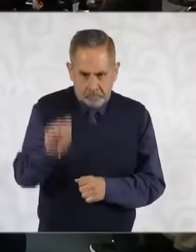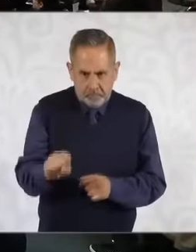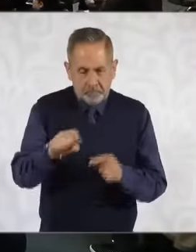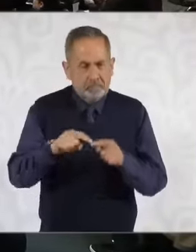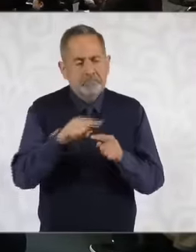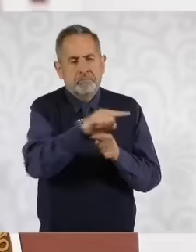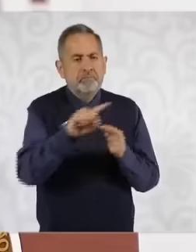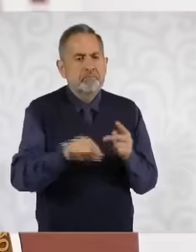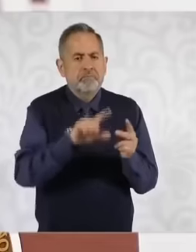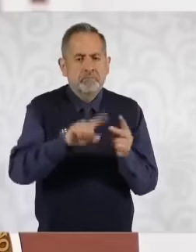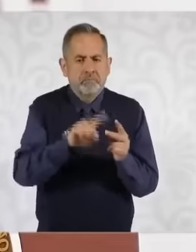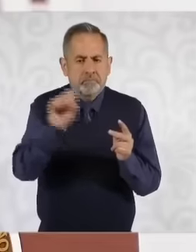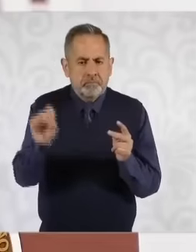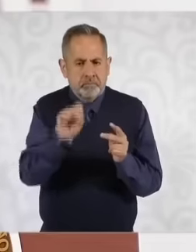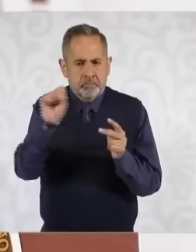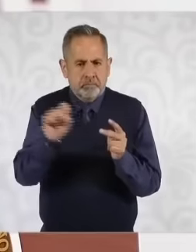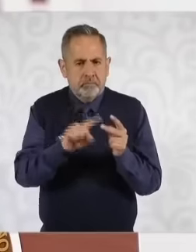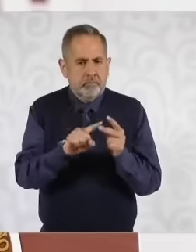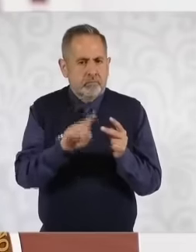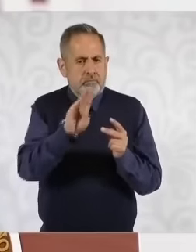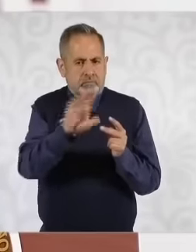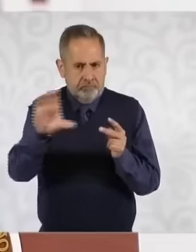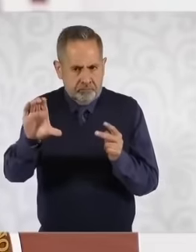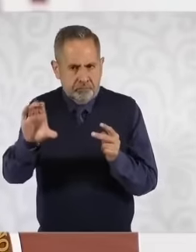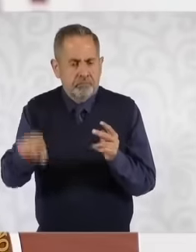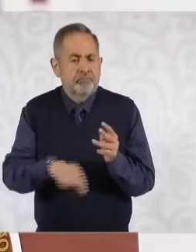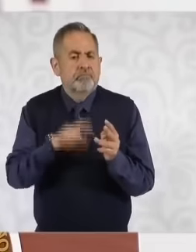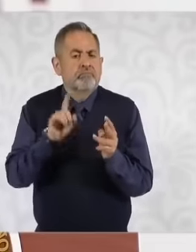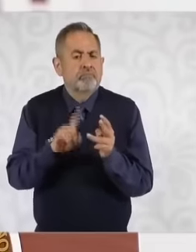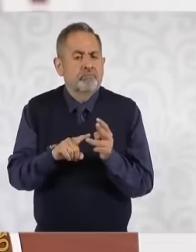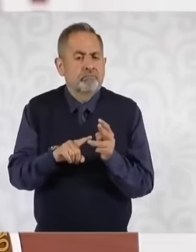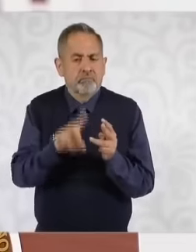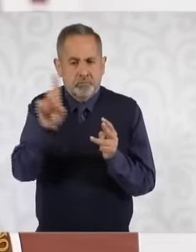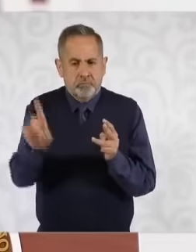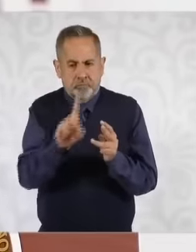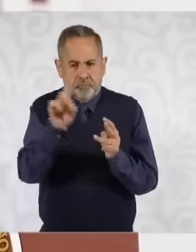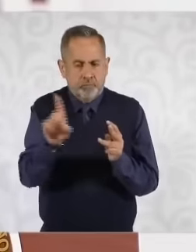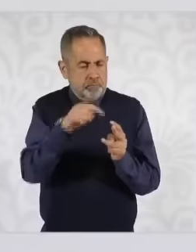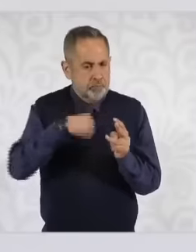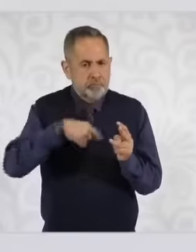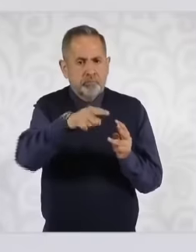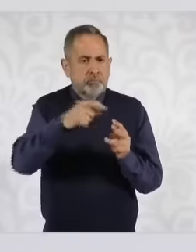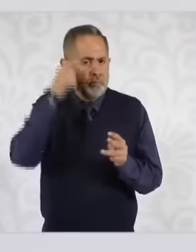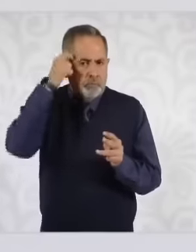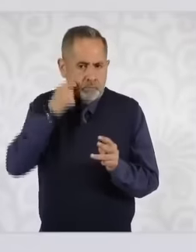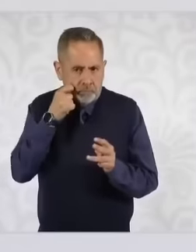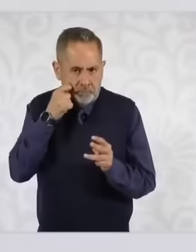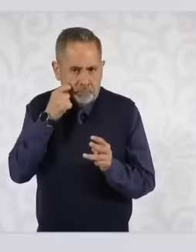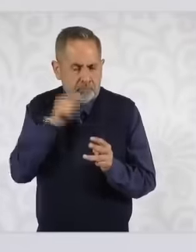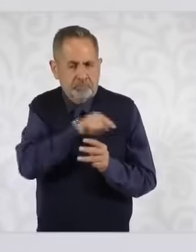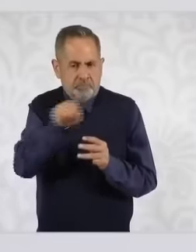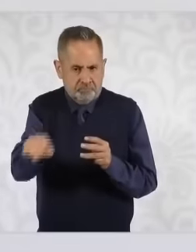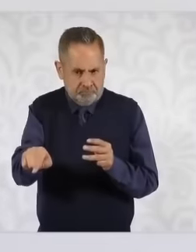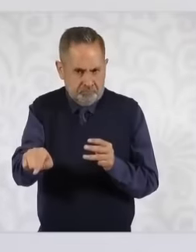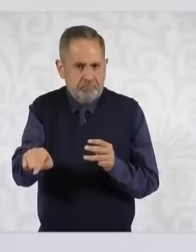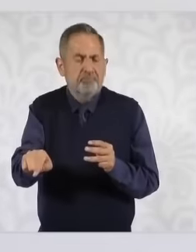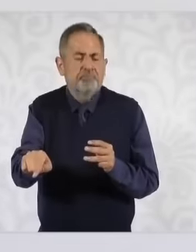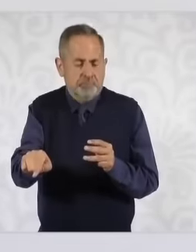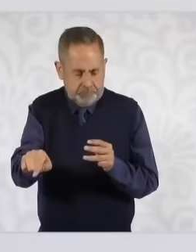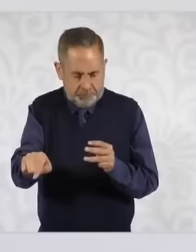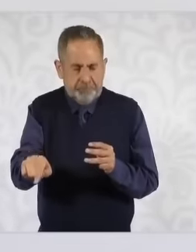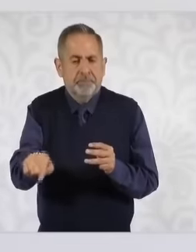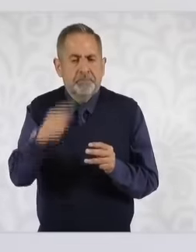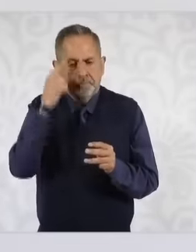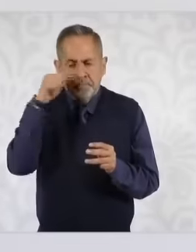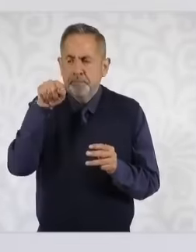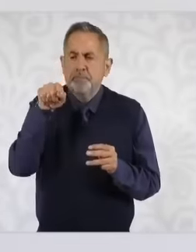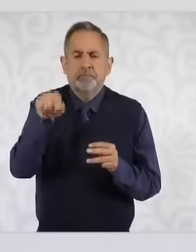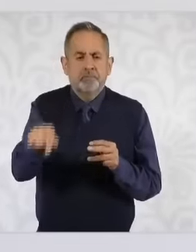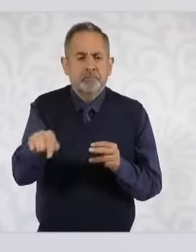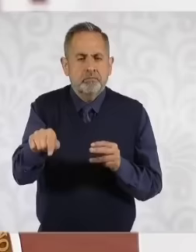on Saturday to Baja California and on Sunday we're going to Guerrero uh we're going there We are going to invite because